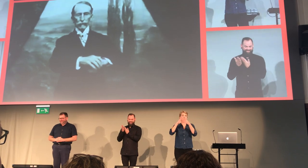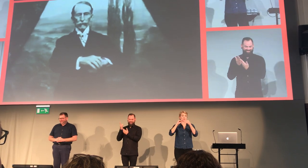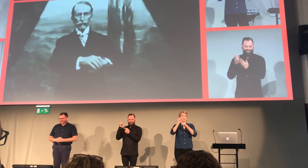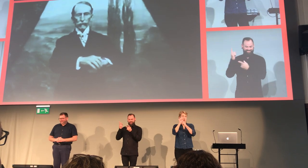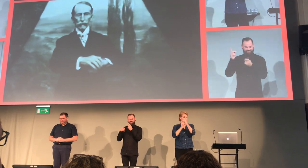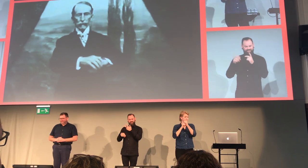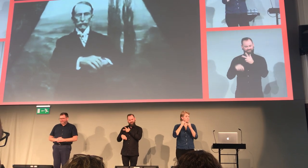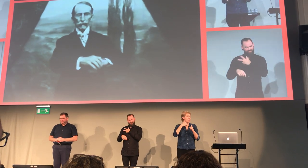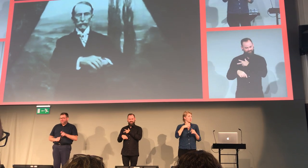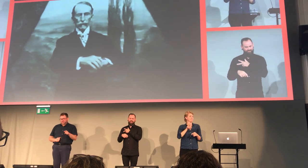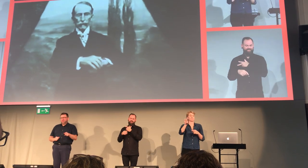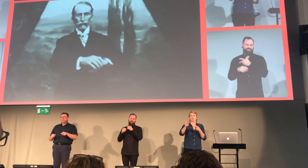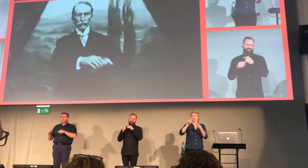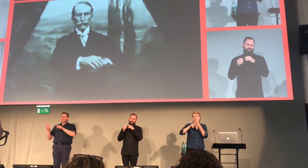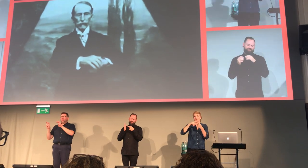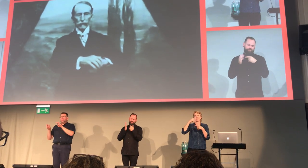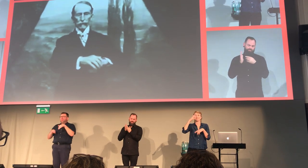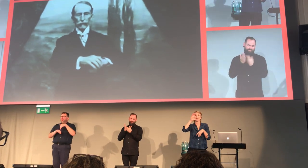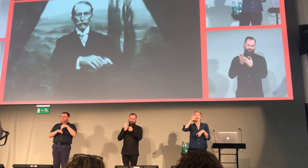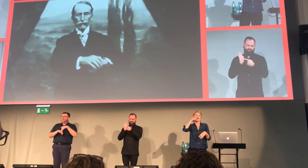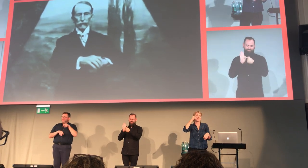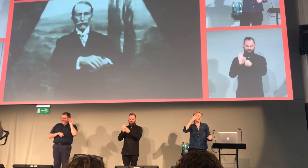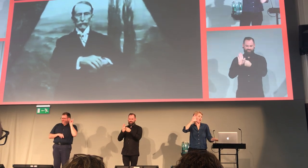That's an indication of the copula structure.